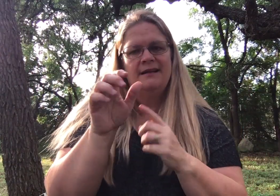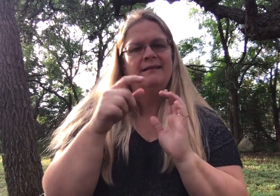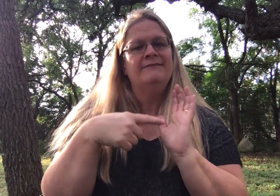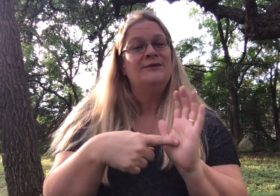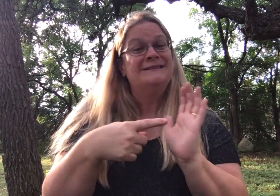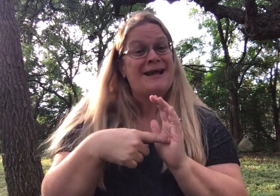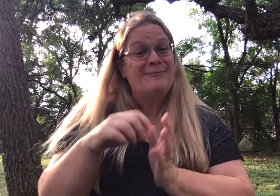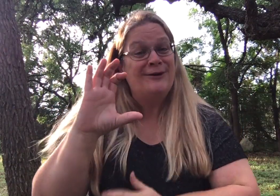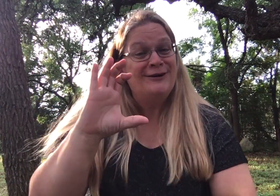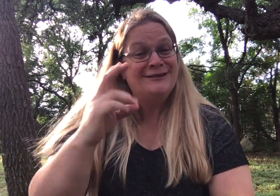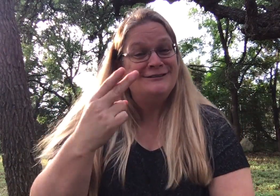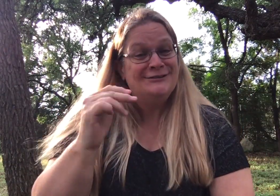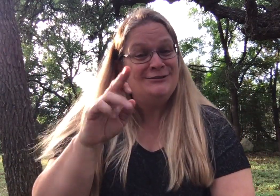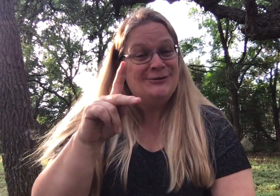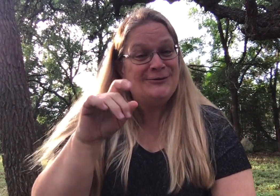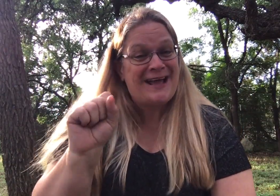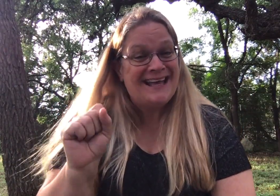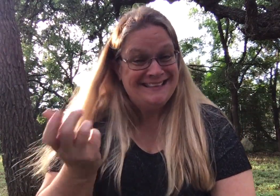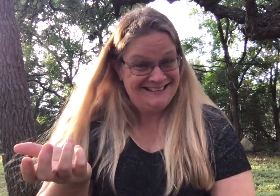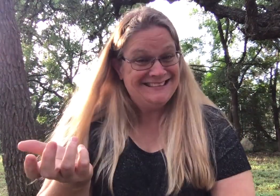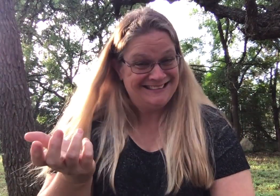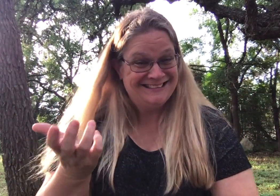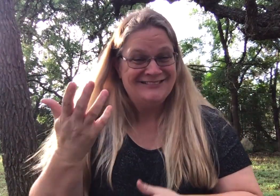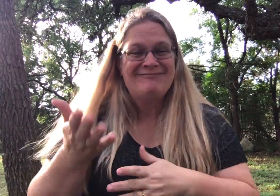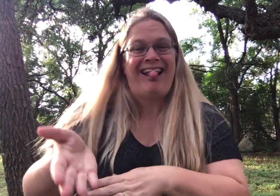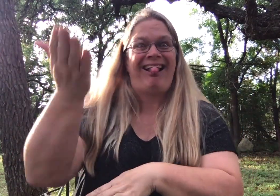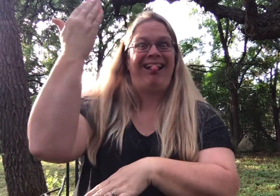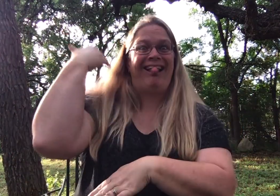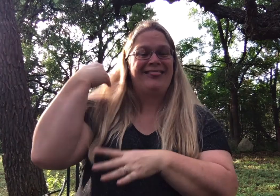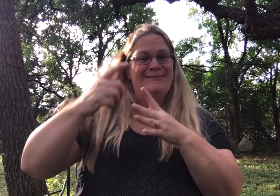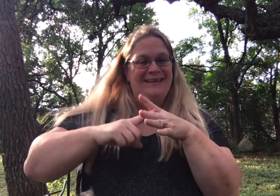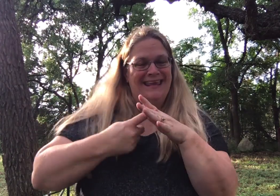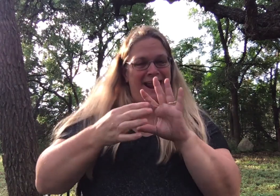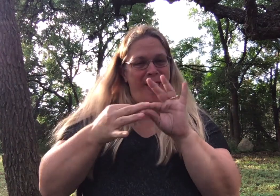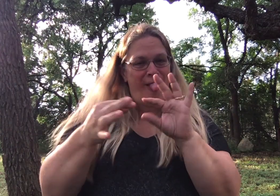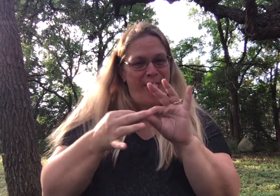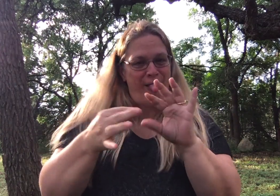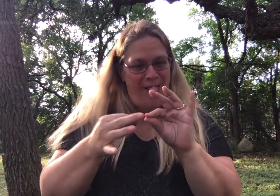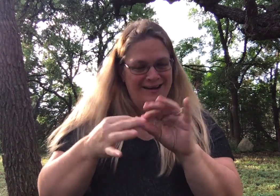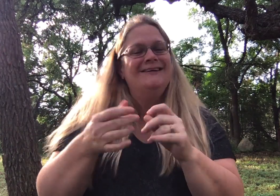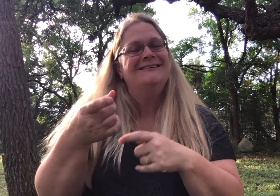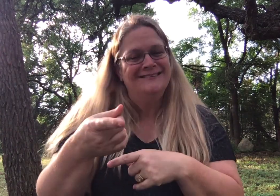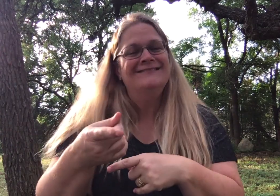For example, charades. I remember at the very beginning, I had mentioned that.